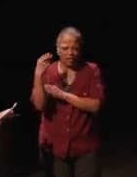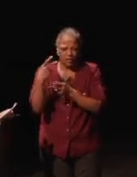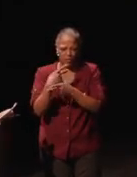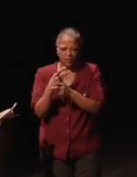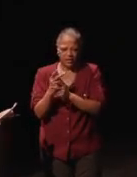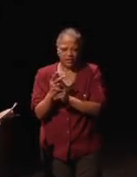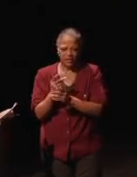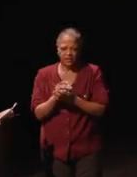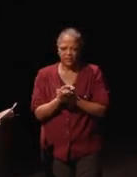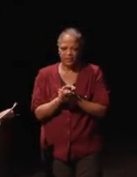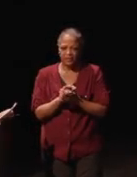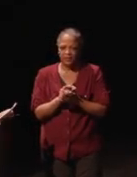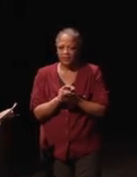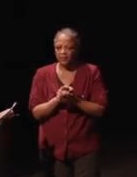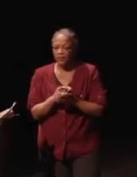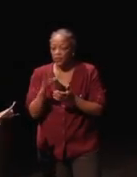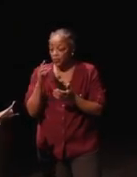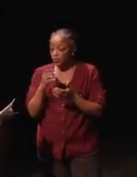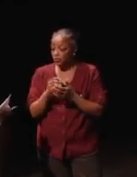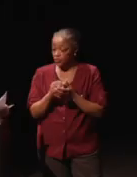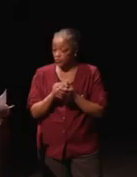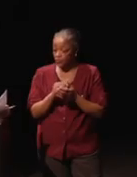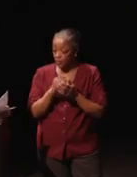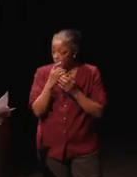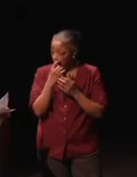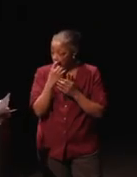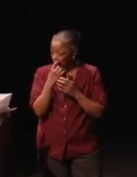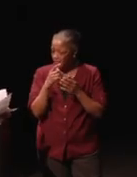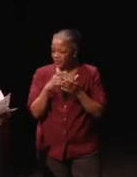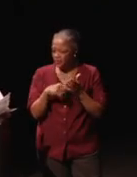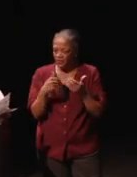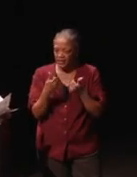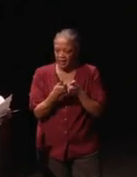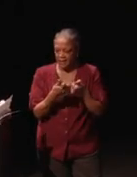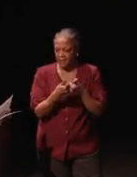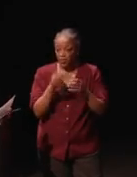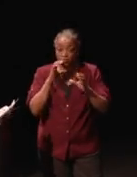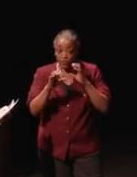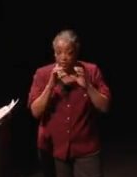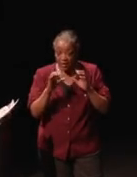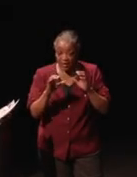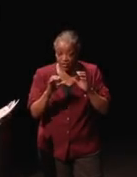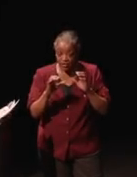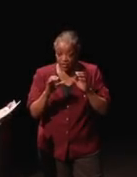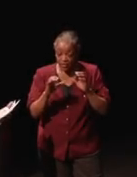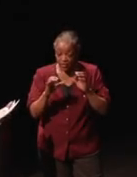And just to what extent the communication is being